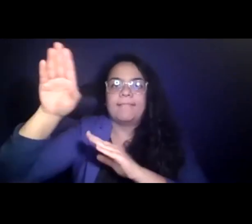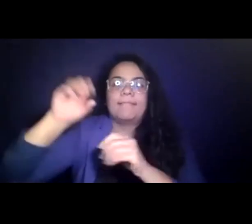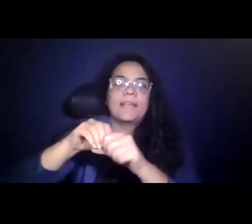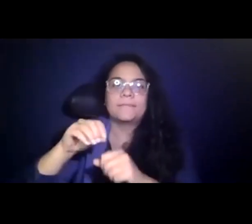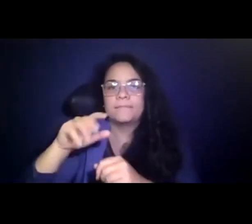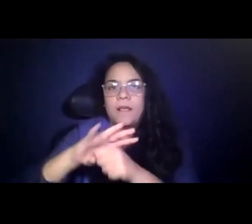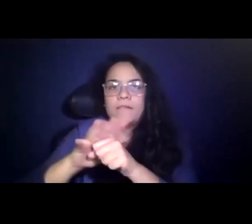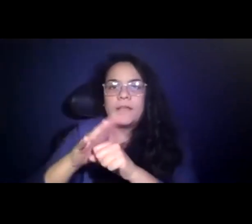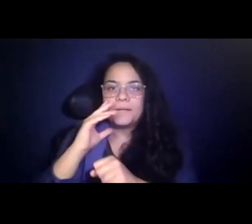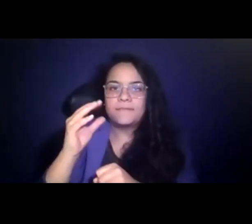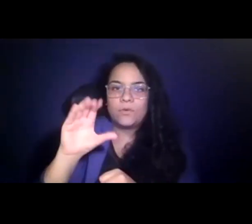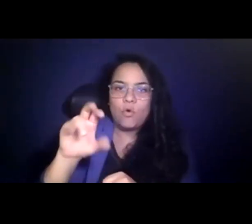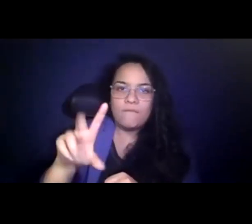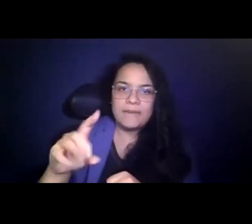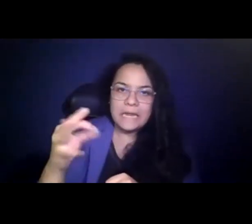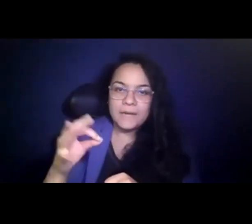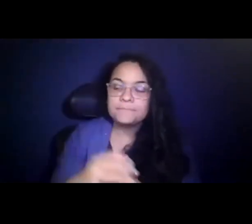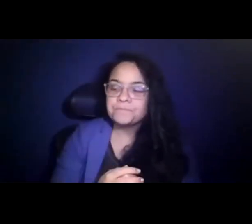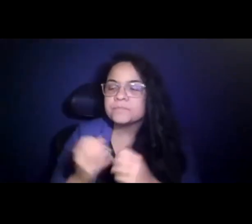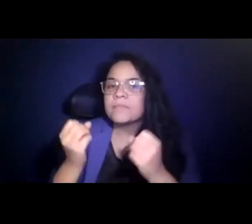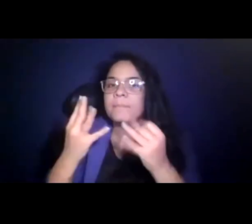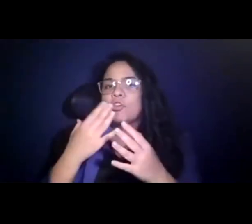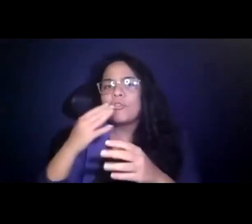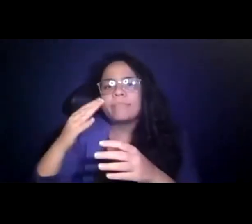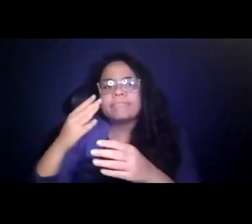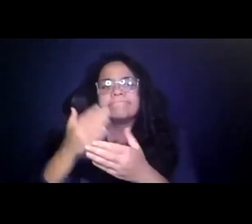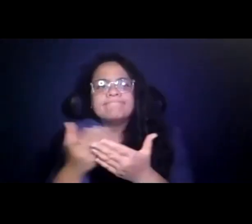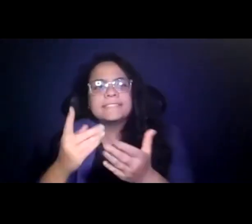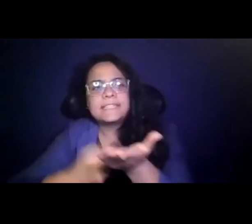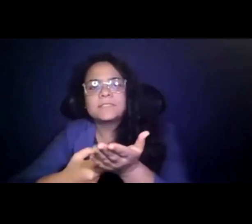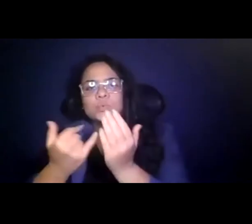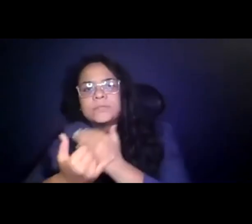15:27:00 There were many good practices that were discussed today and presented today to